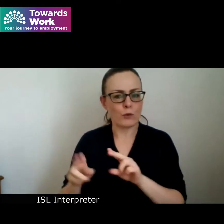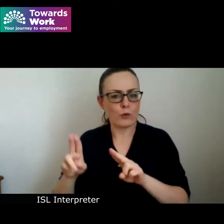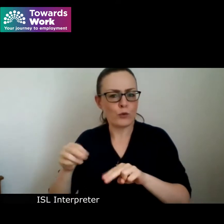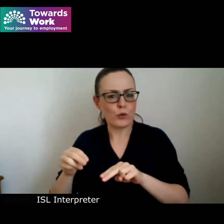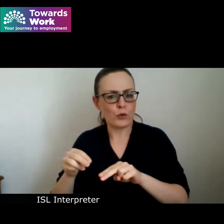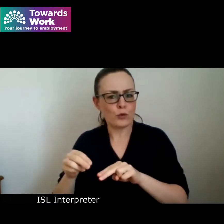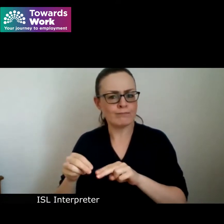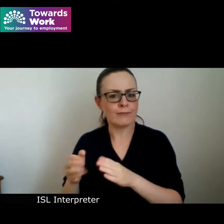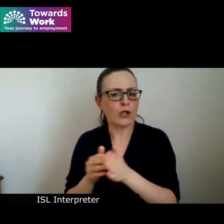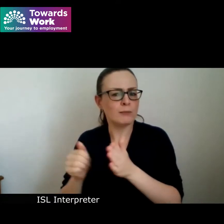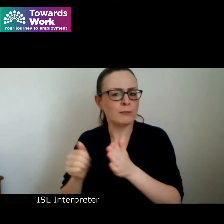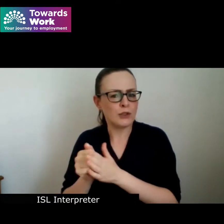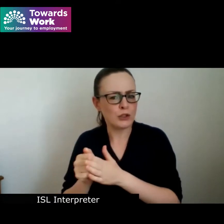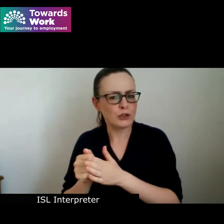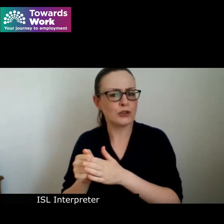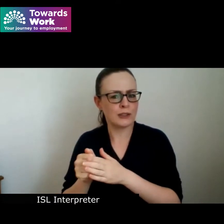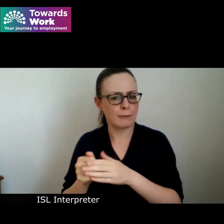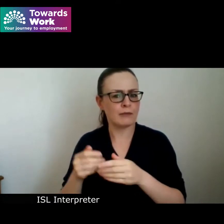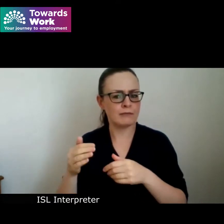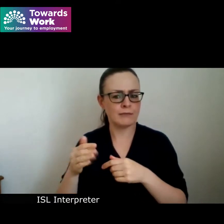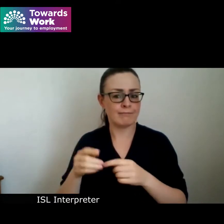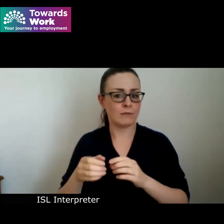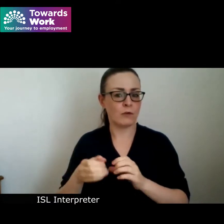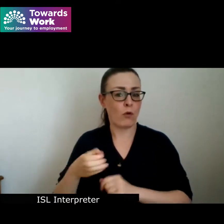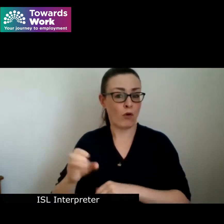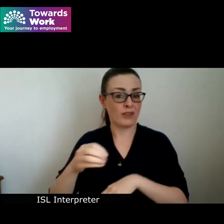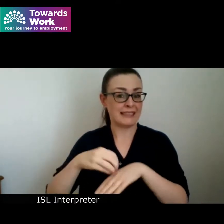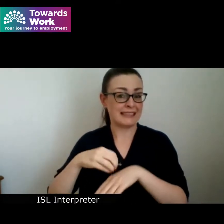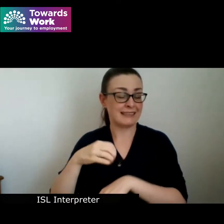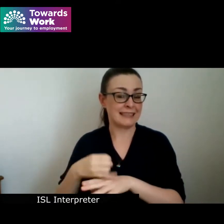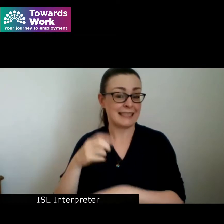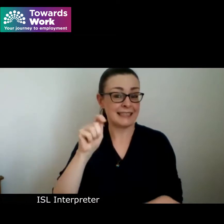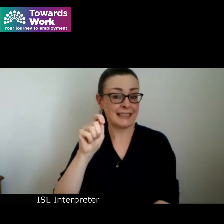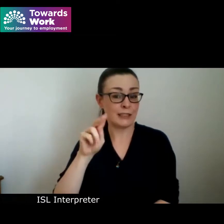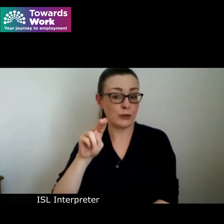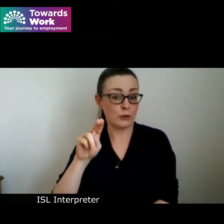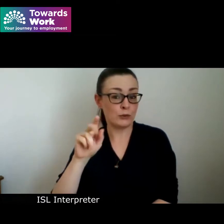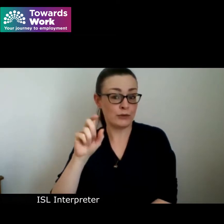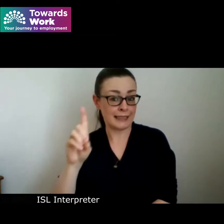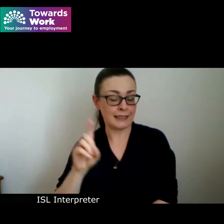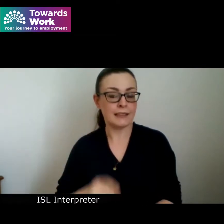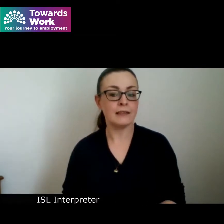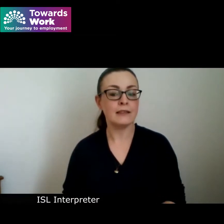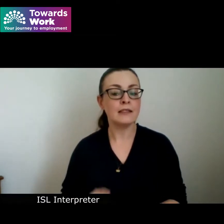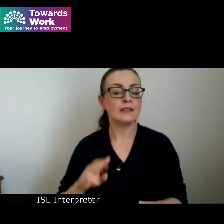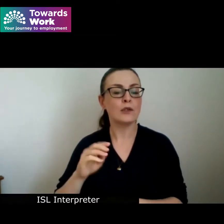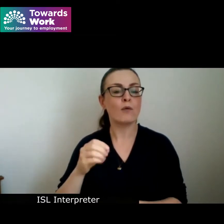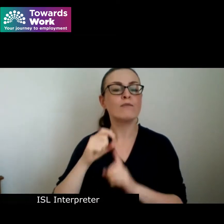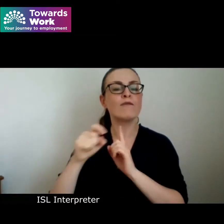and self-employment course in TU Dublin headed up by Professor Tom Cooney this course has been